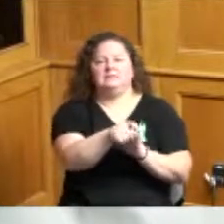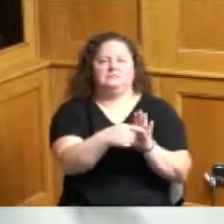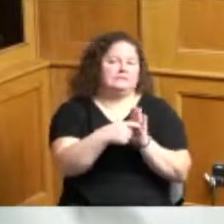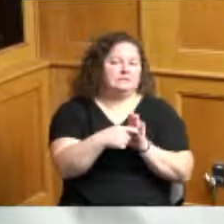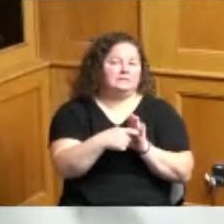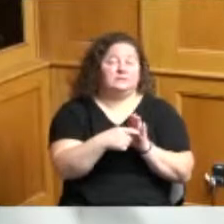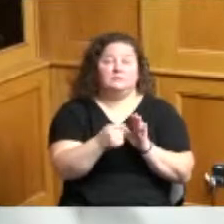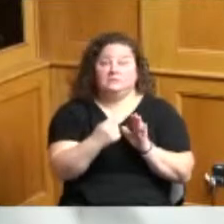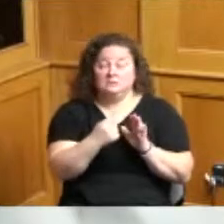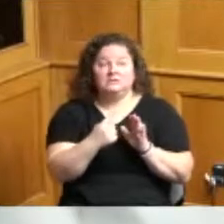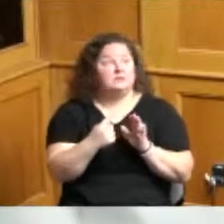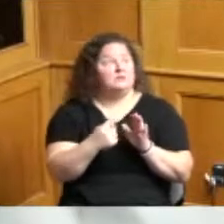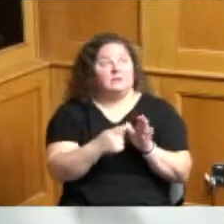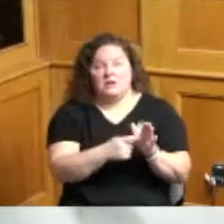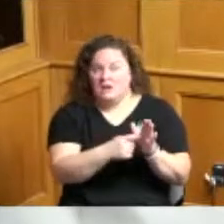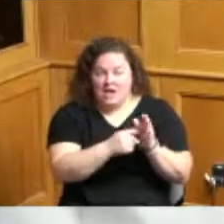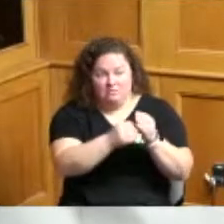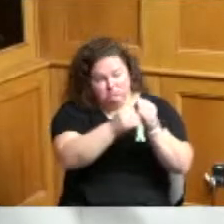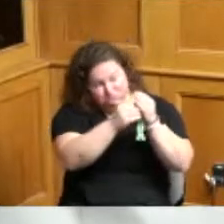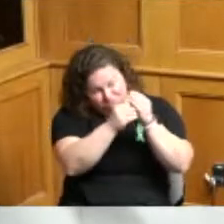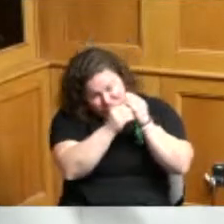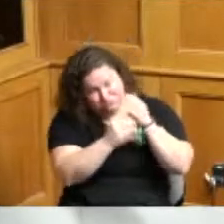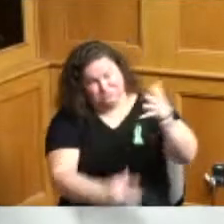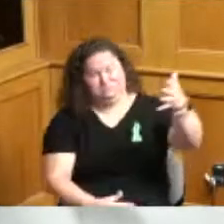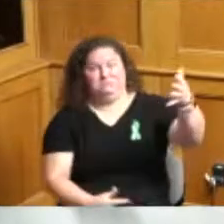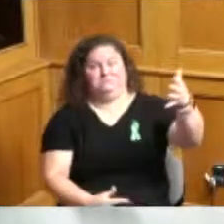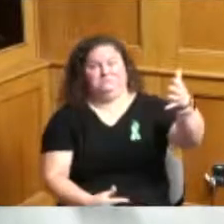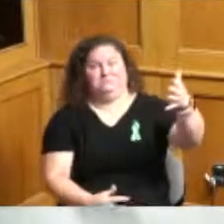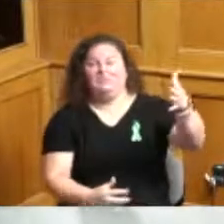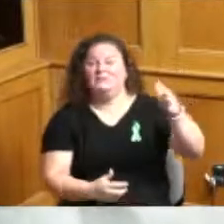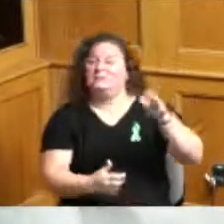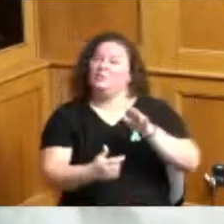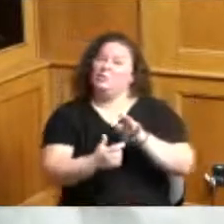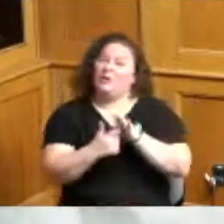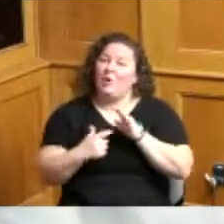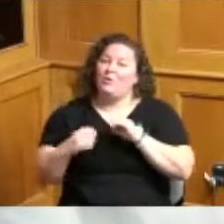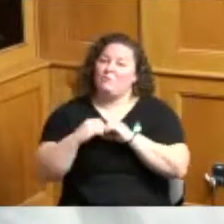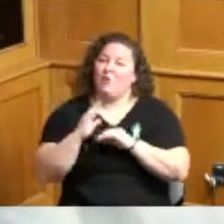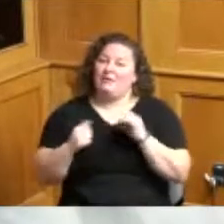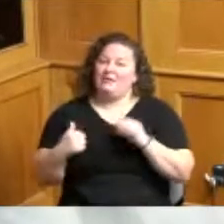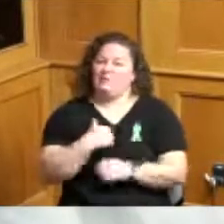than what we have available we have people who have been clinically diagnosed and that